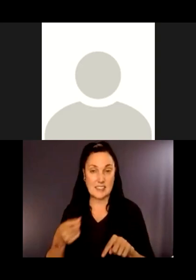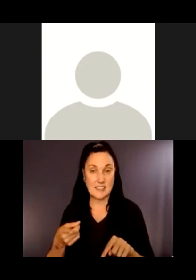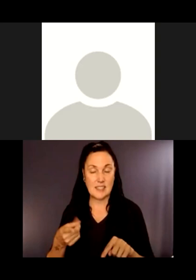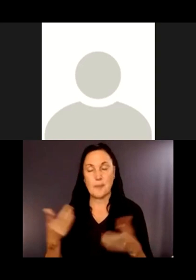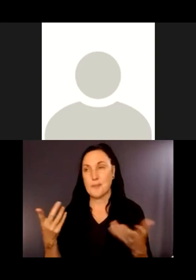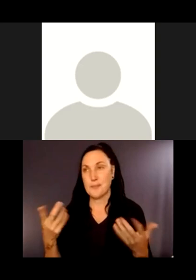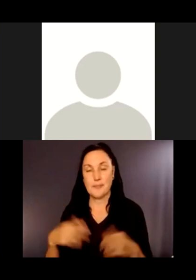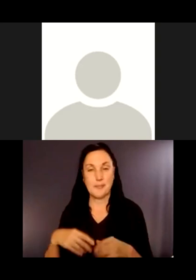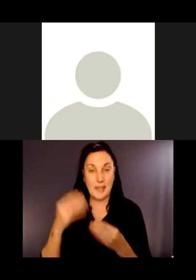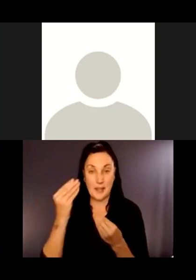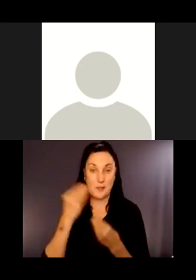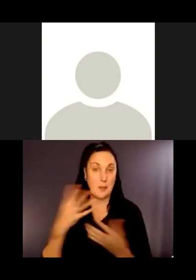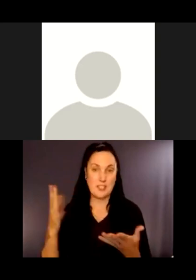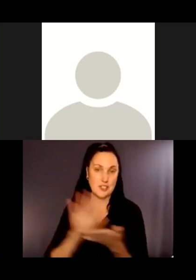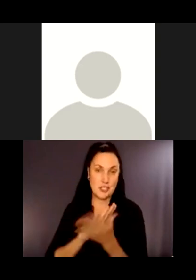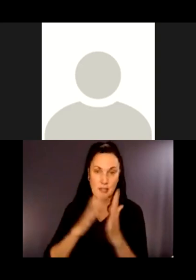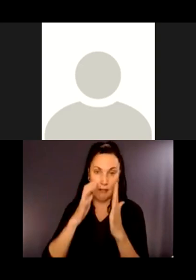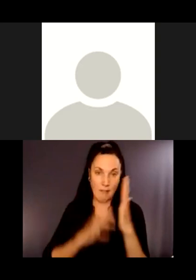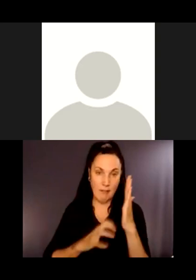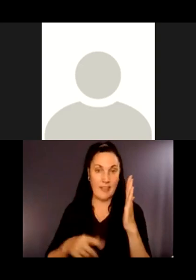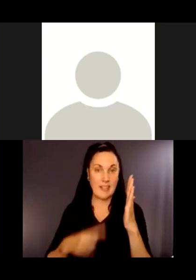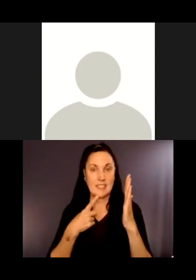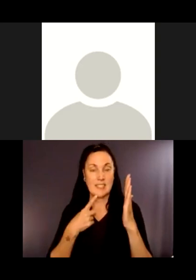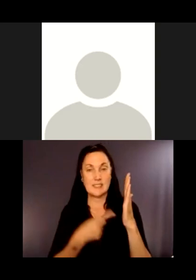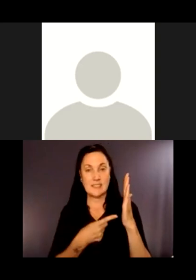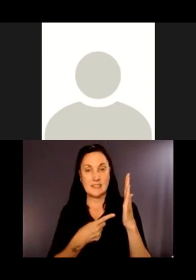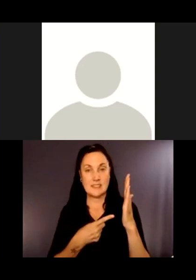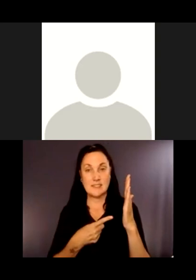a sign in the kiosk or a big information sheet saying take a picture of this.